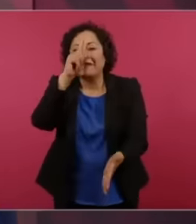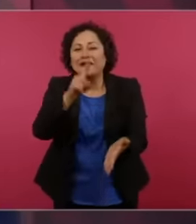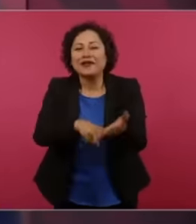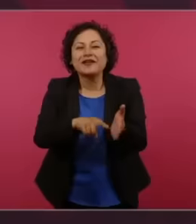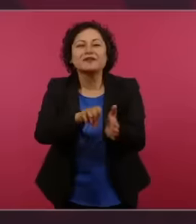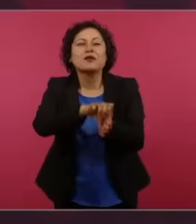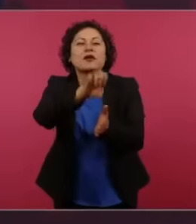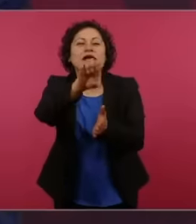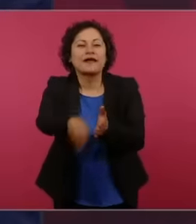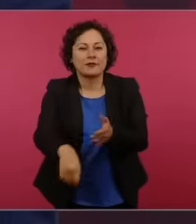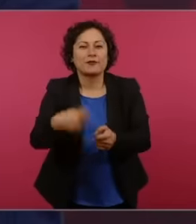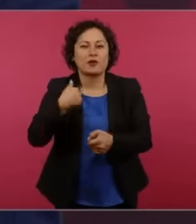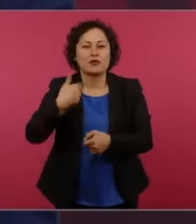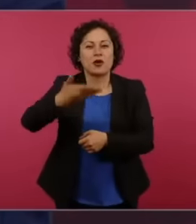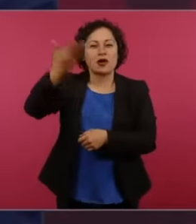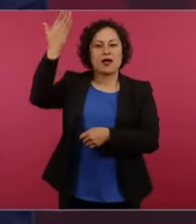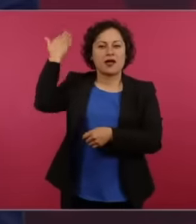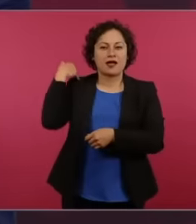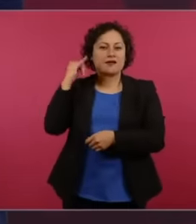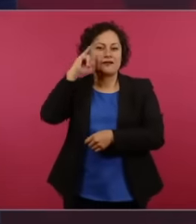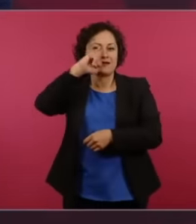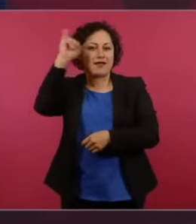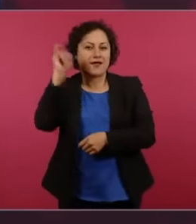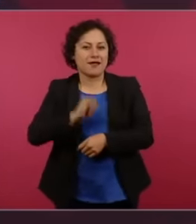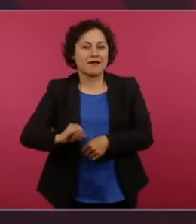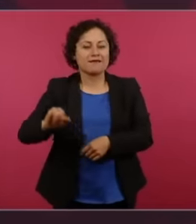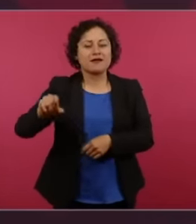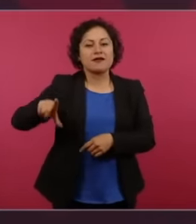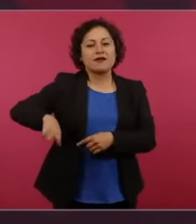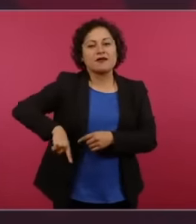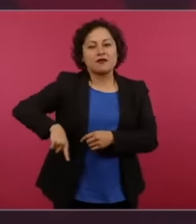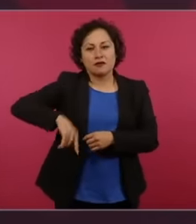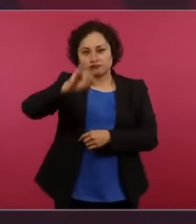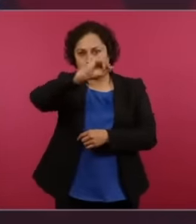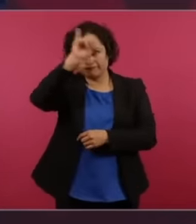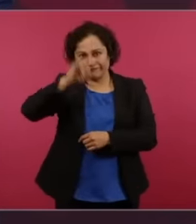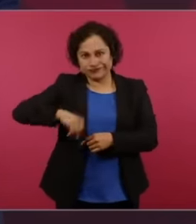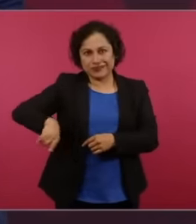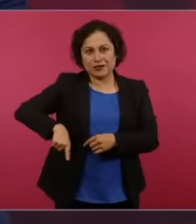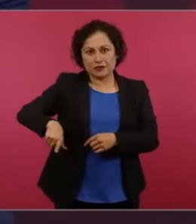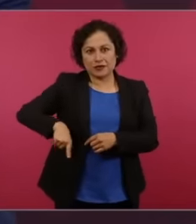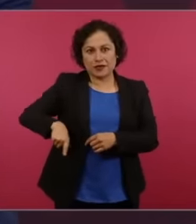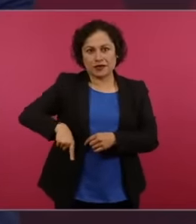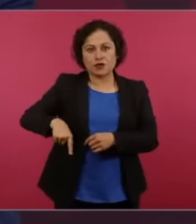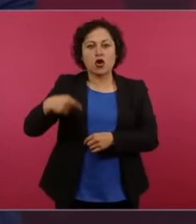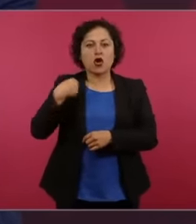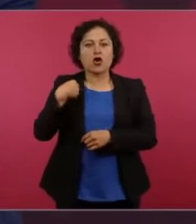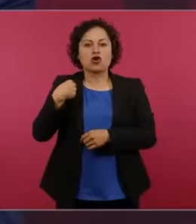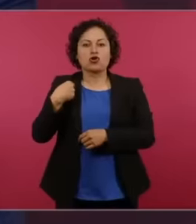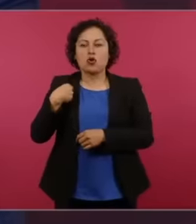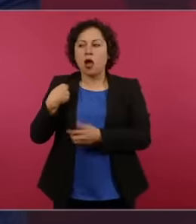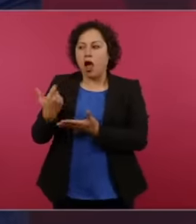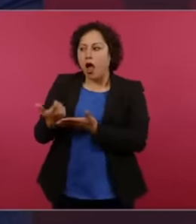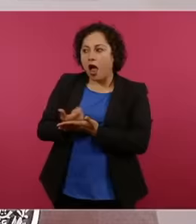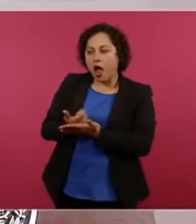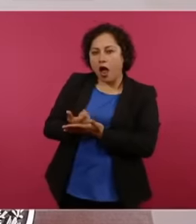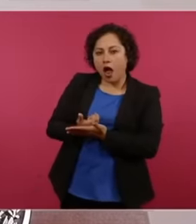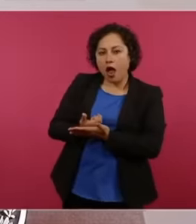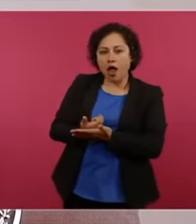those of the supreme court no this those of